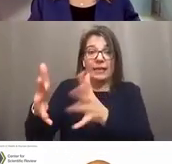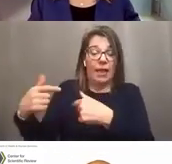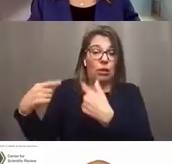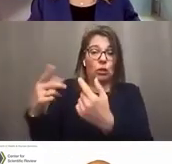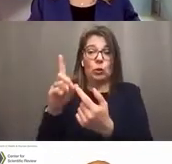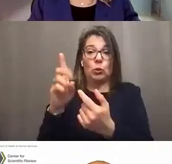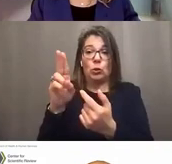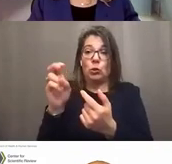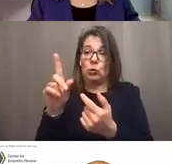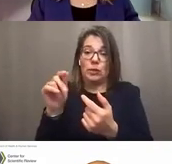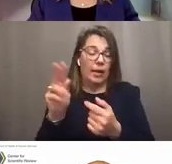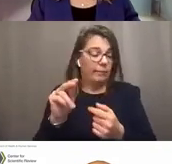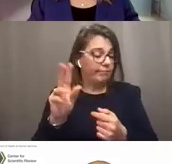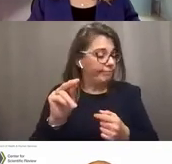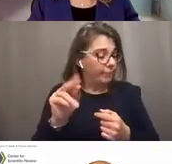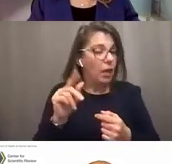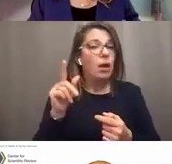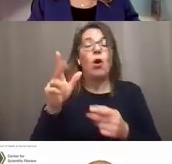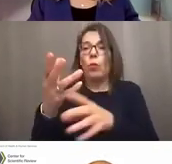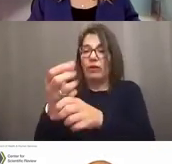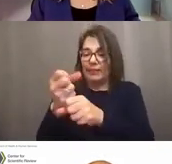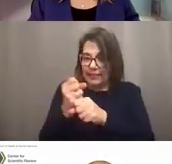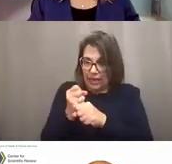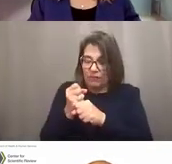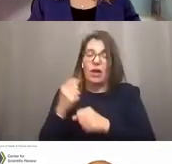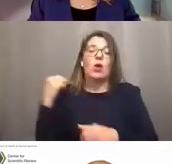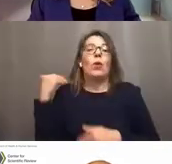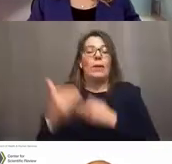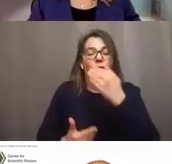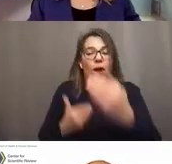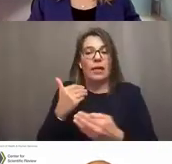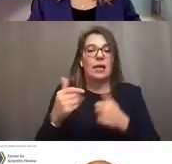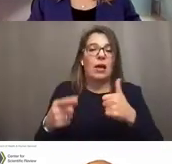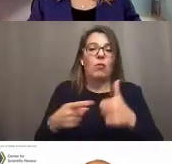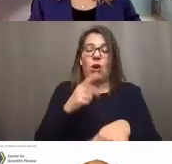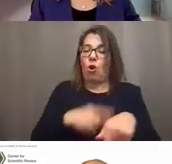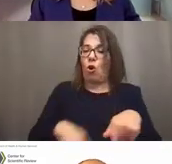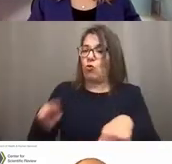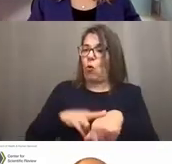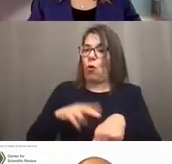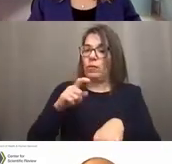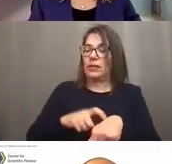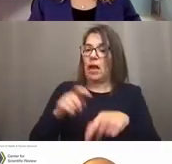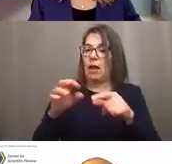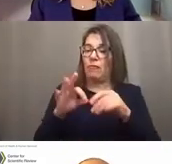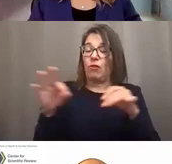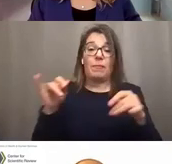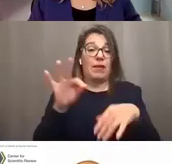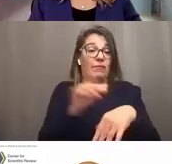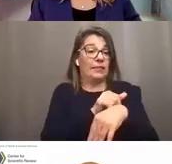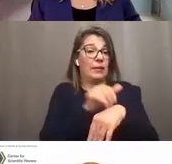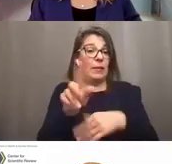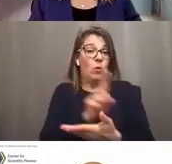We actually process it according to our normal time frame. So if you submit it a week early,